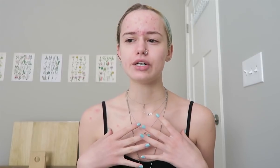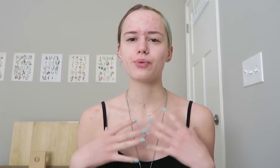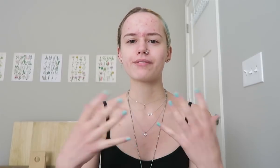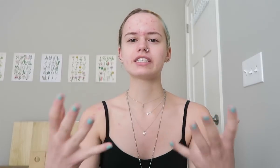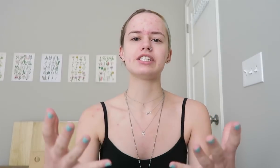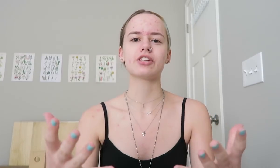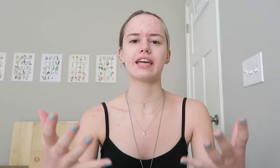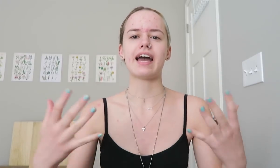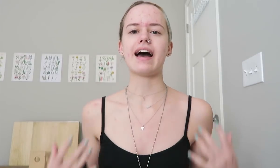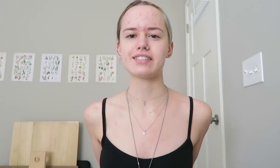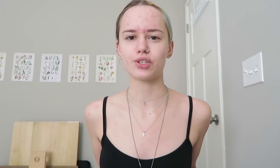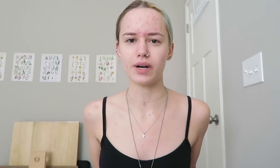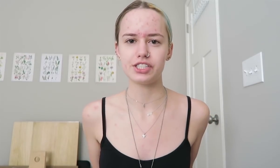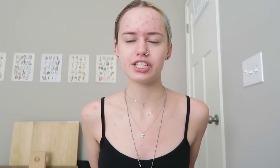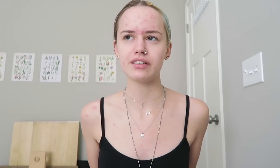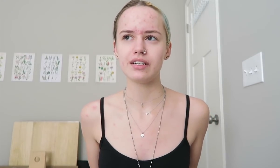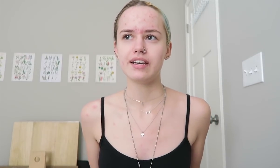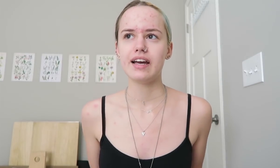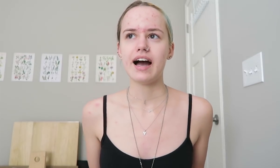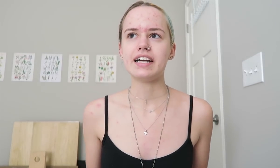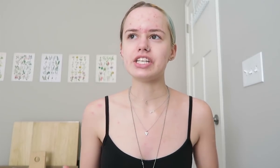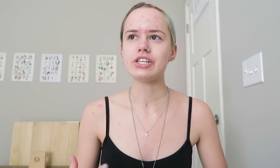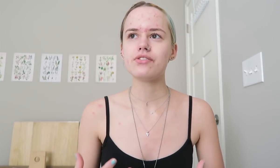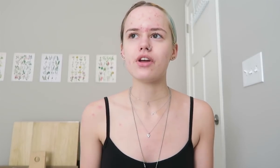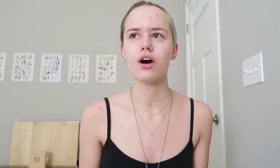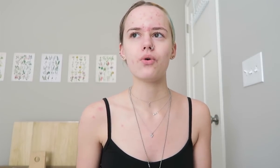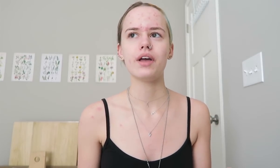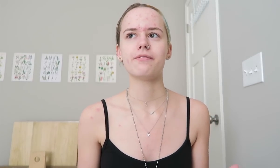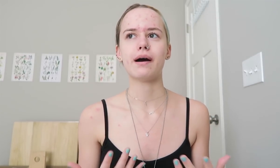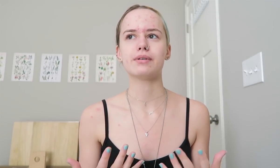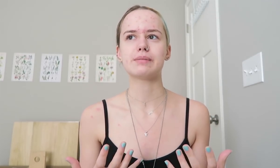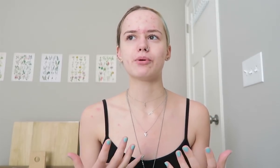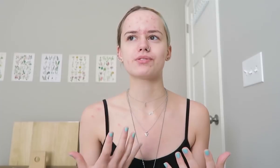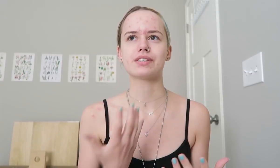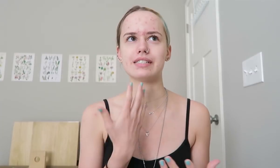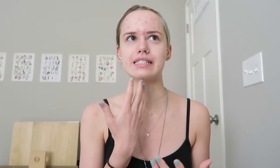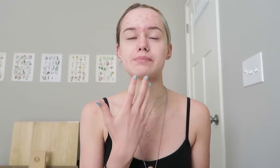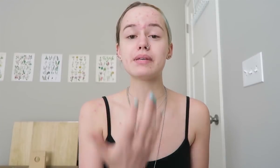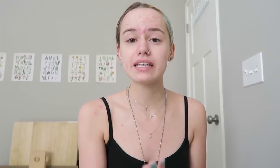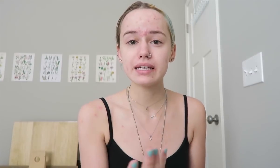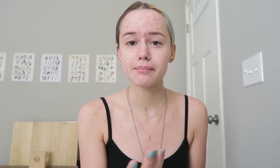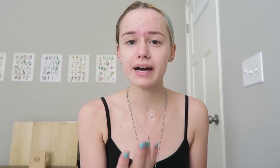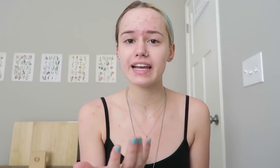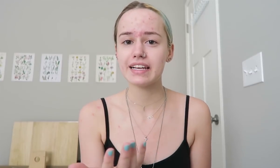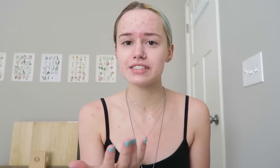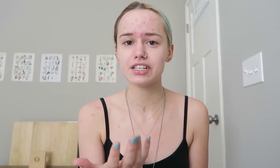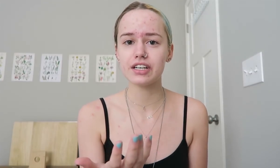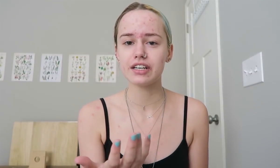whenever a teacher asked a question, I didn't know If I was supposed to speak my answer,